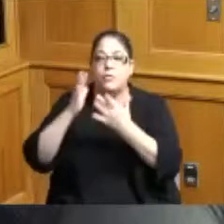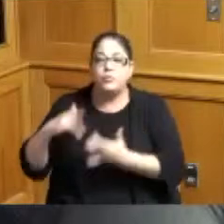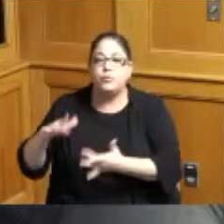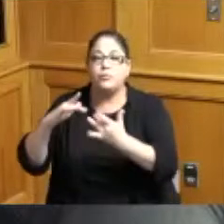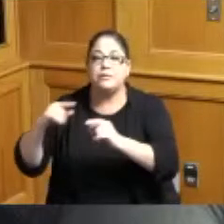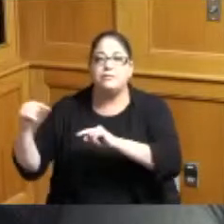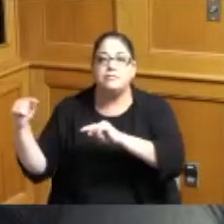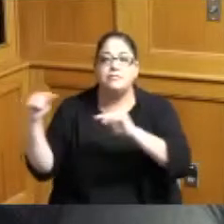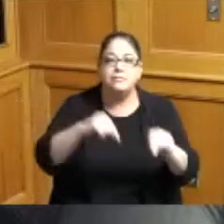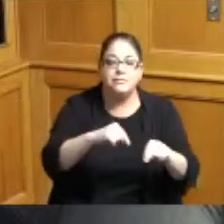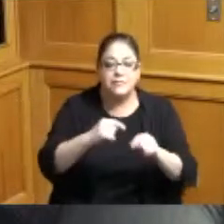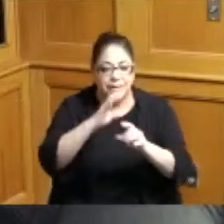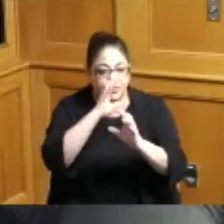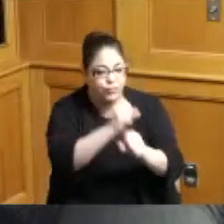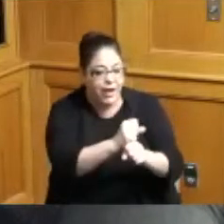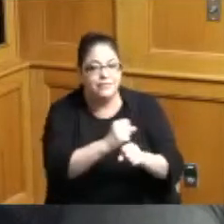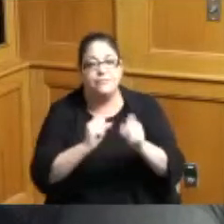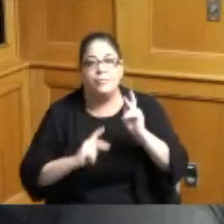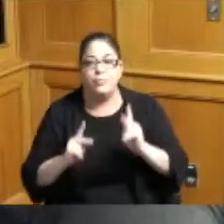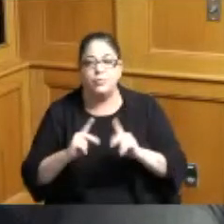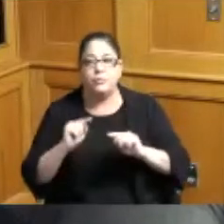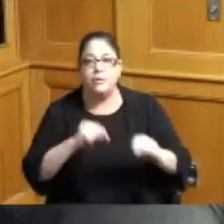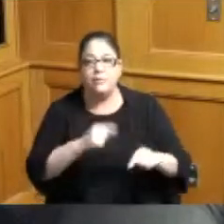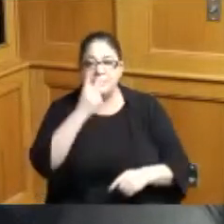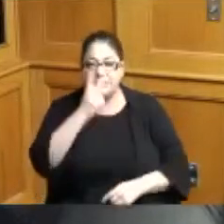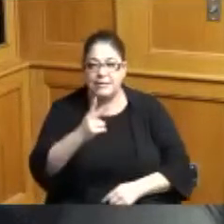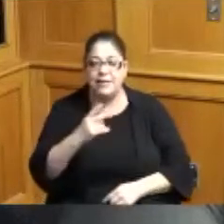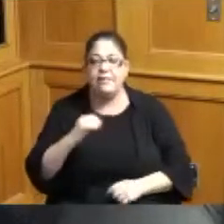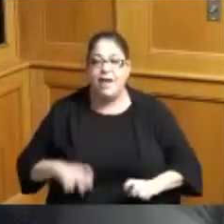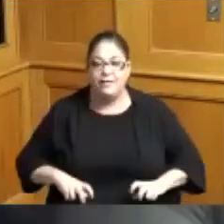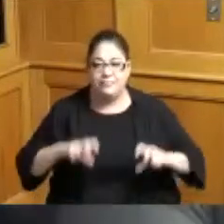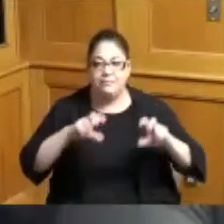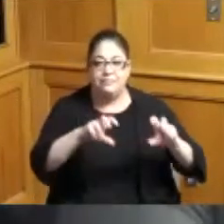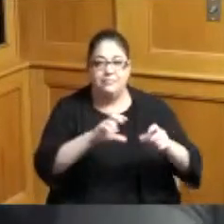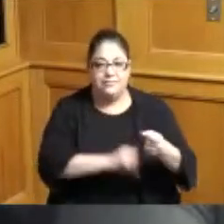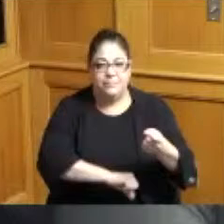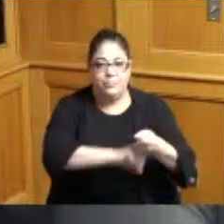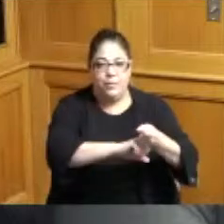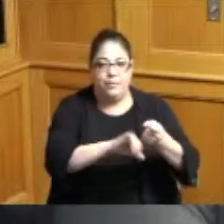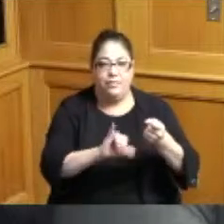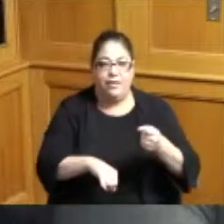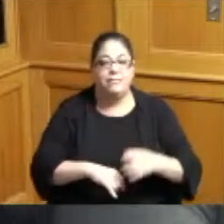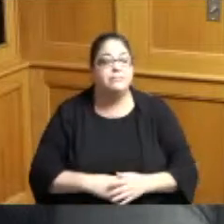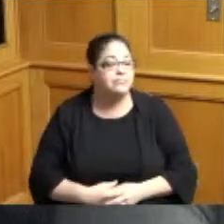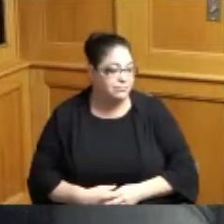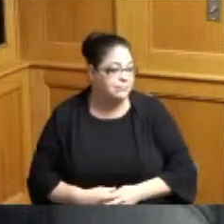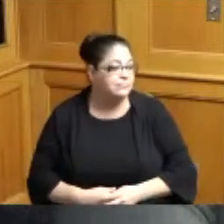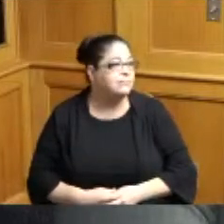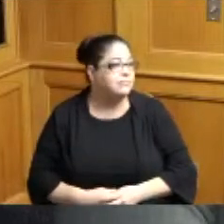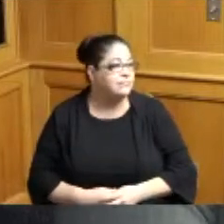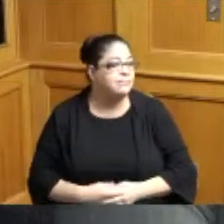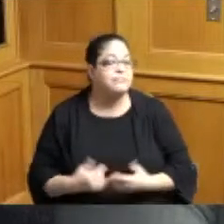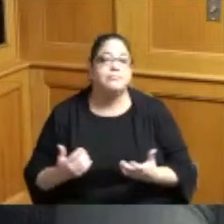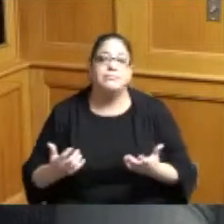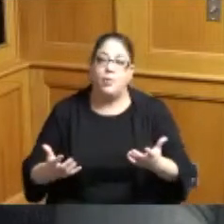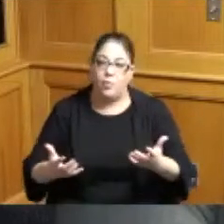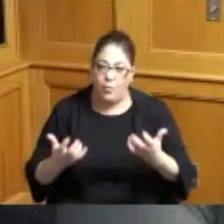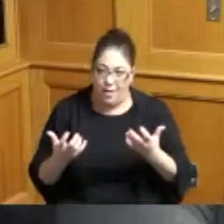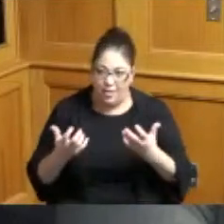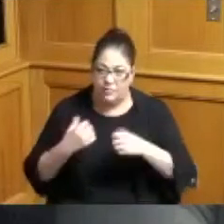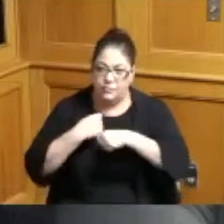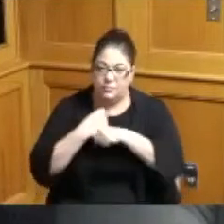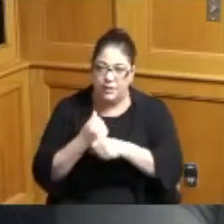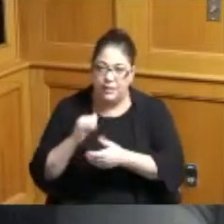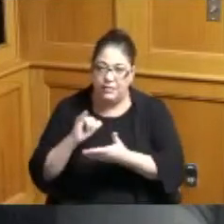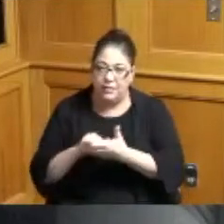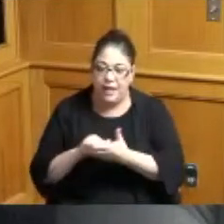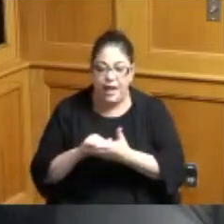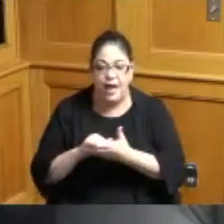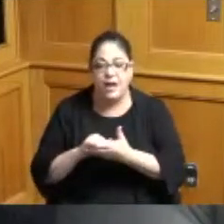think it's a good investment and I support it but I wanted to make those put those points out there